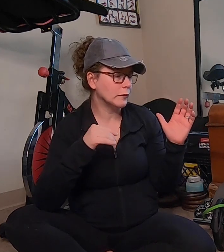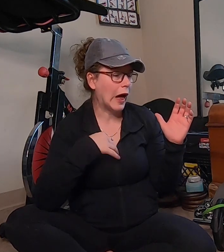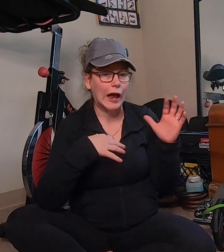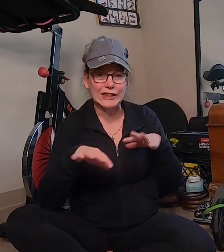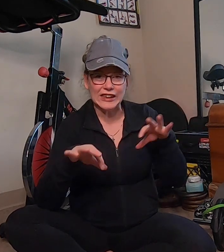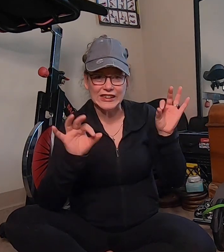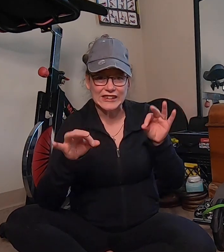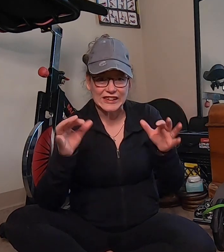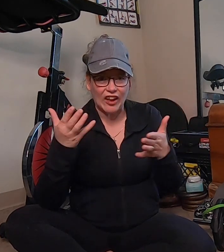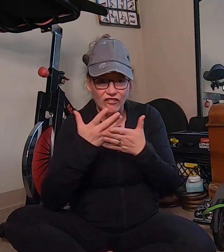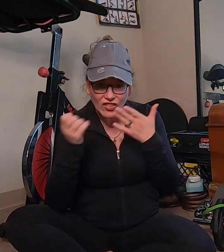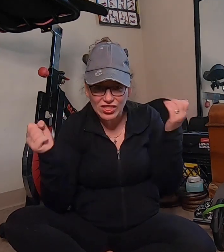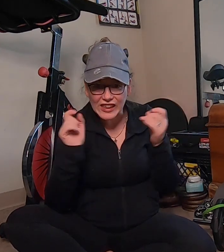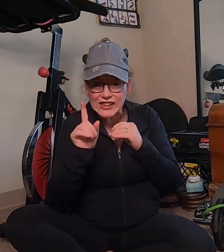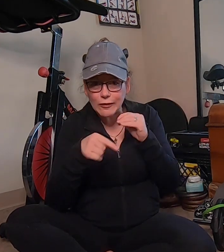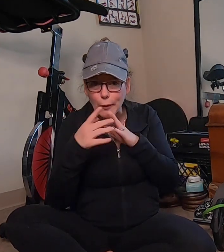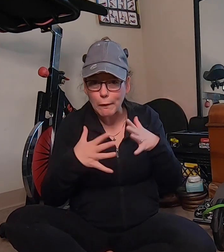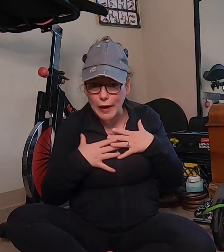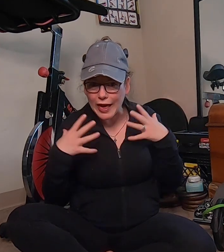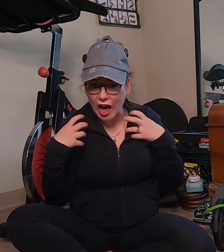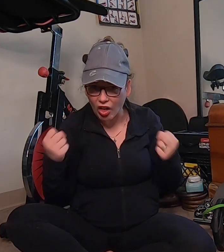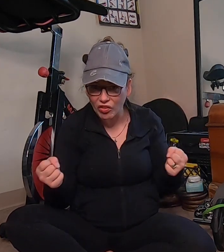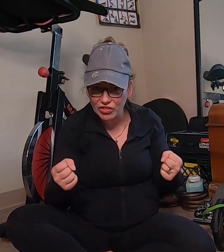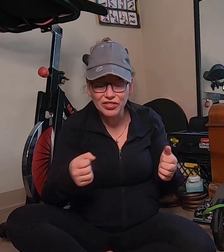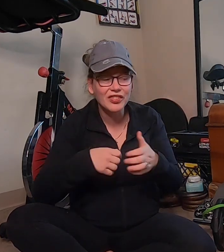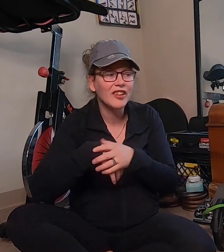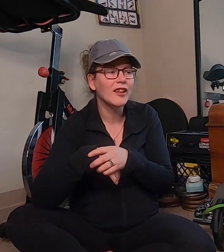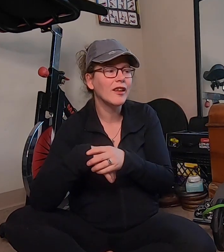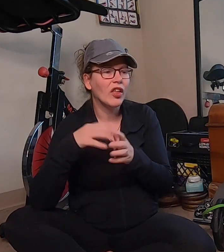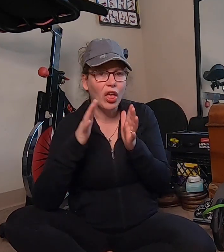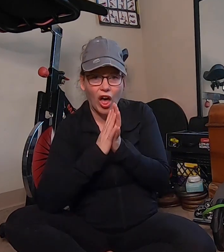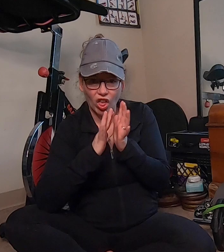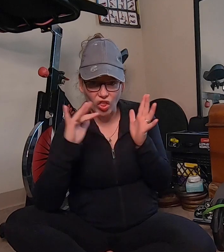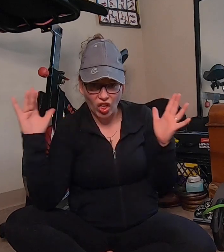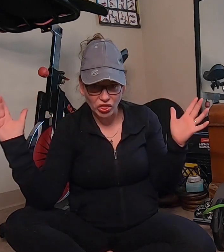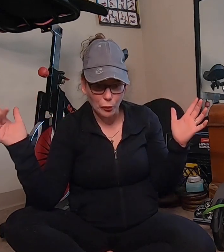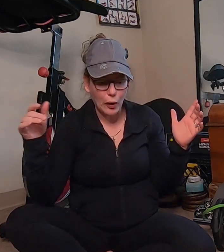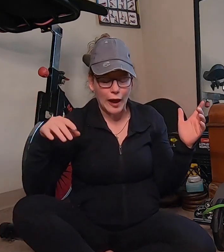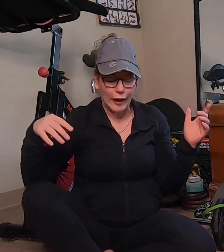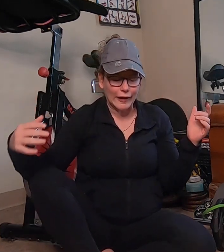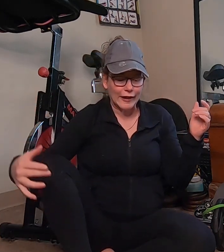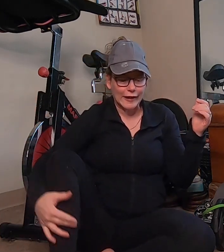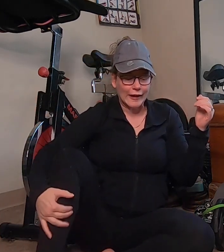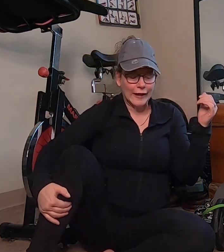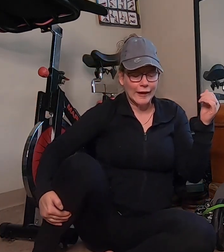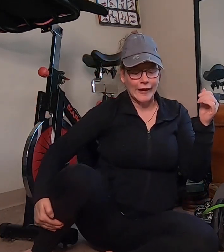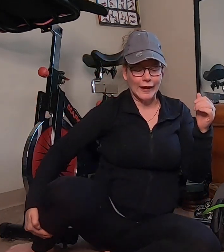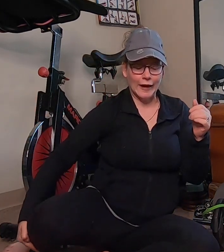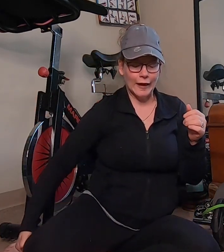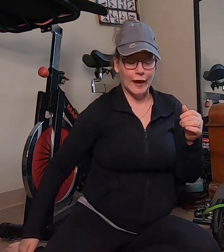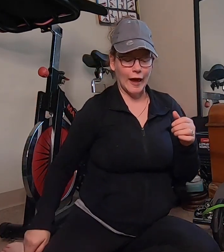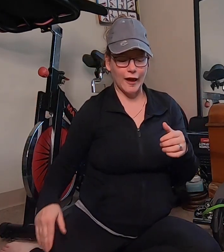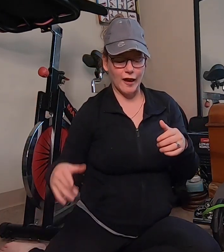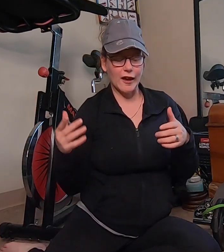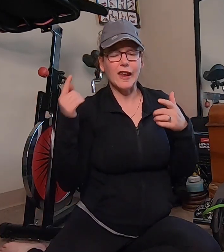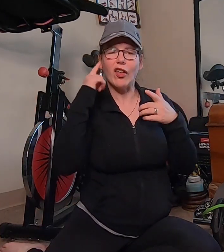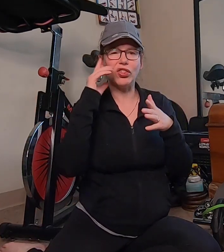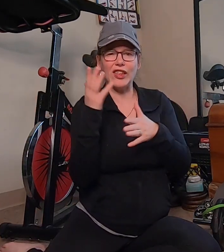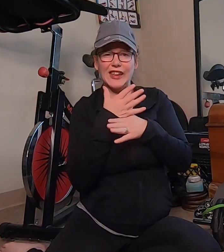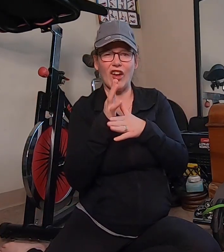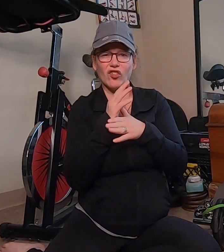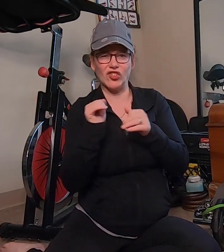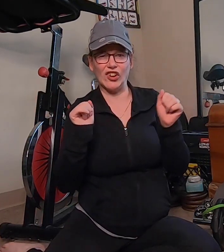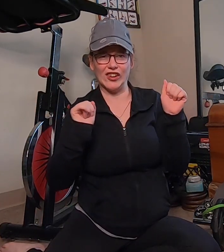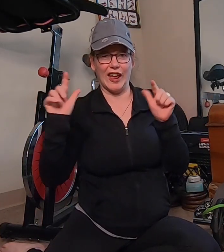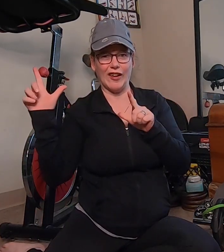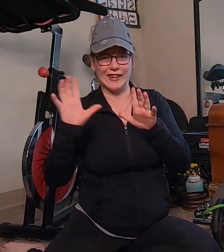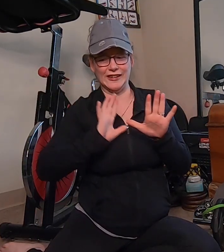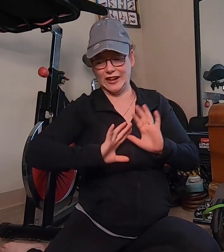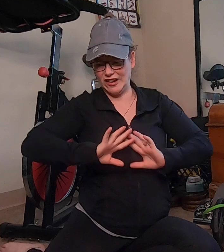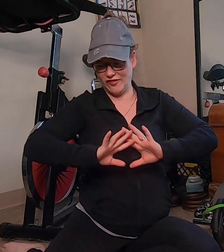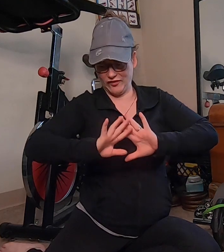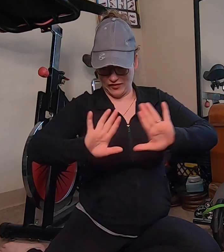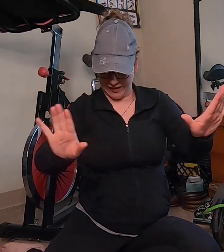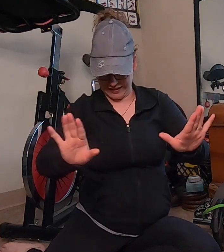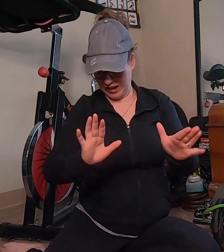um I discovered things about my health along the way and I think I'll share that in another video